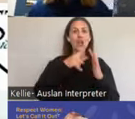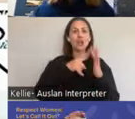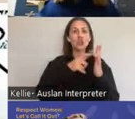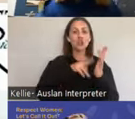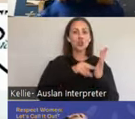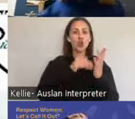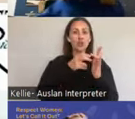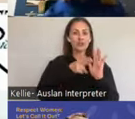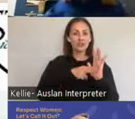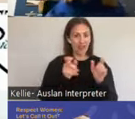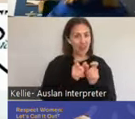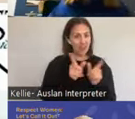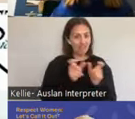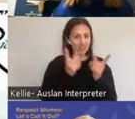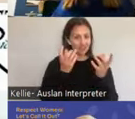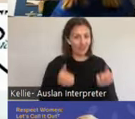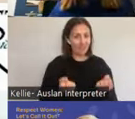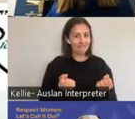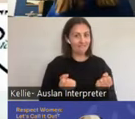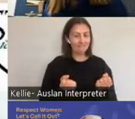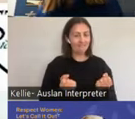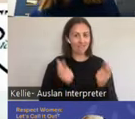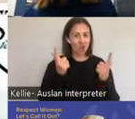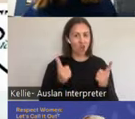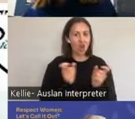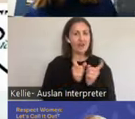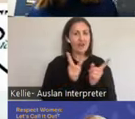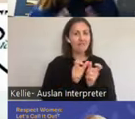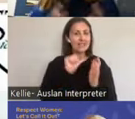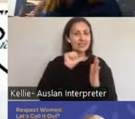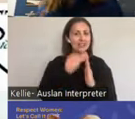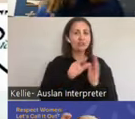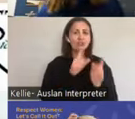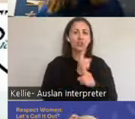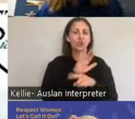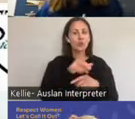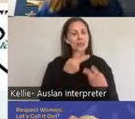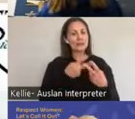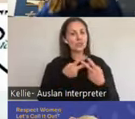great next 6 series of sexual pleasure. But basically what I'm wanting to talk